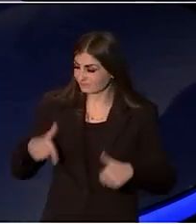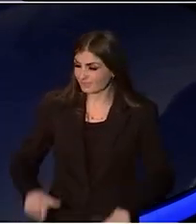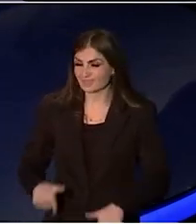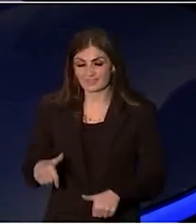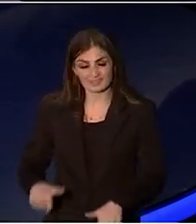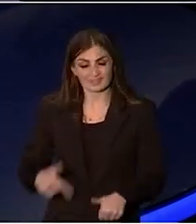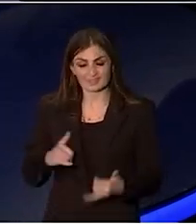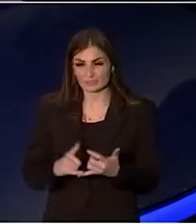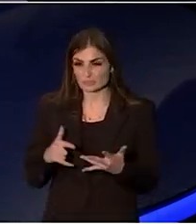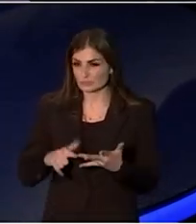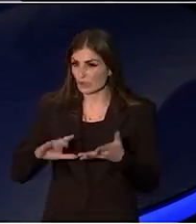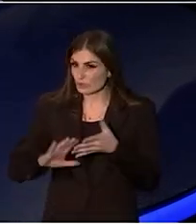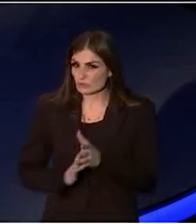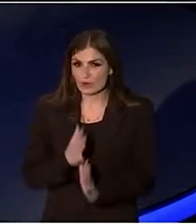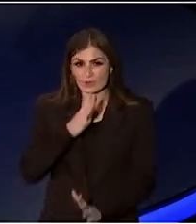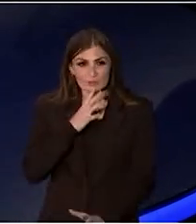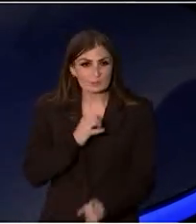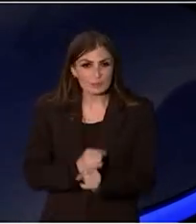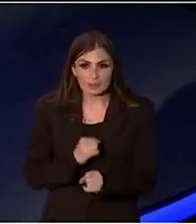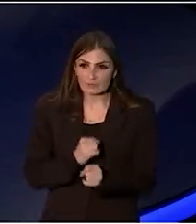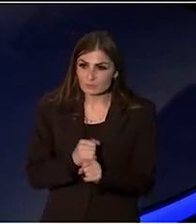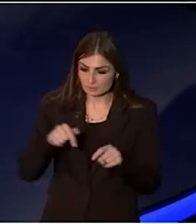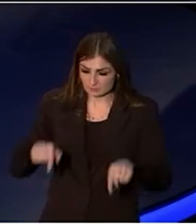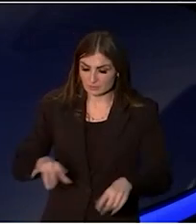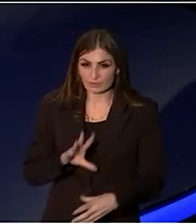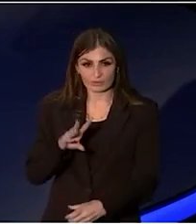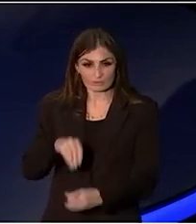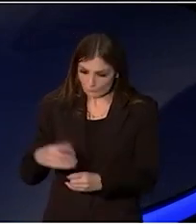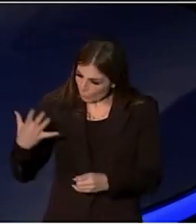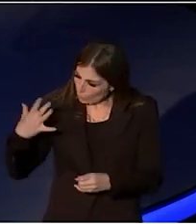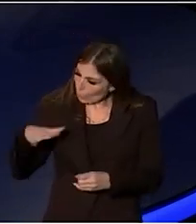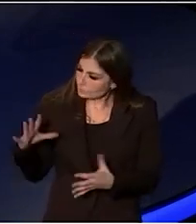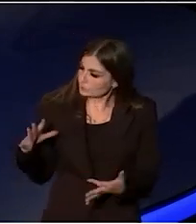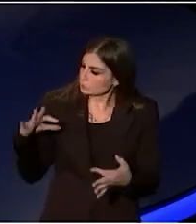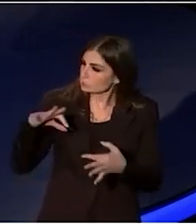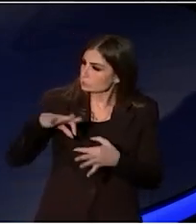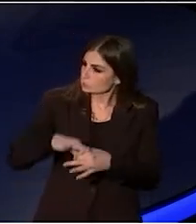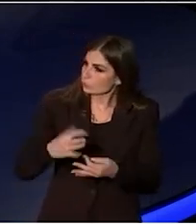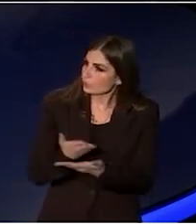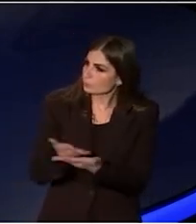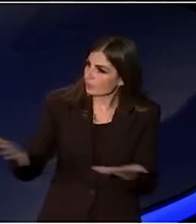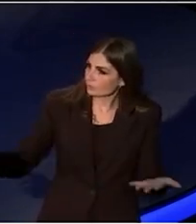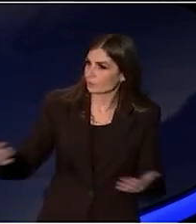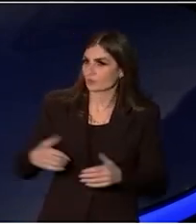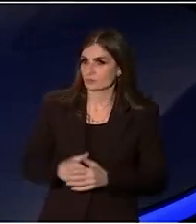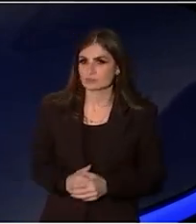of a government that is part of wanting to walk that walk with the rest of Australia with a generous